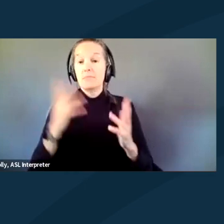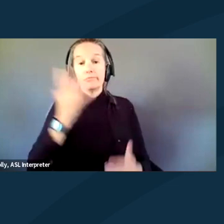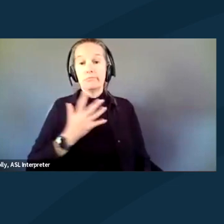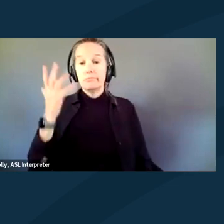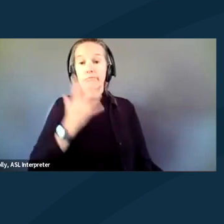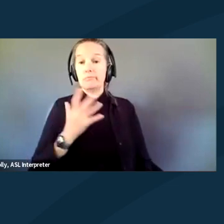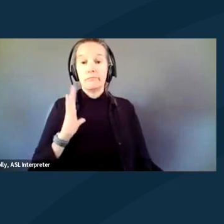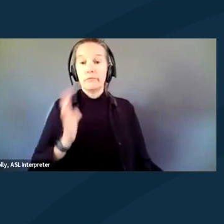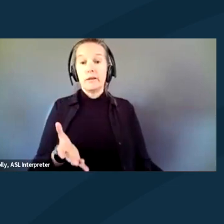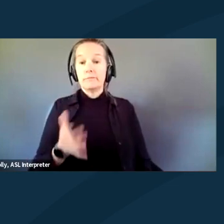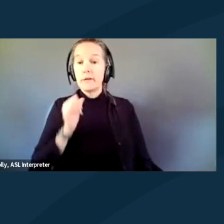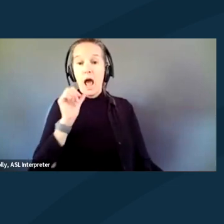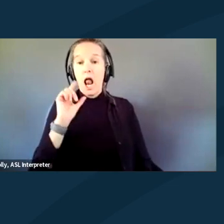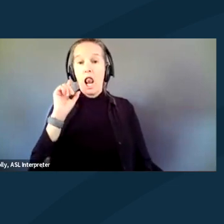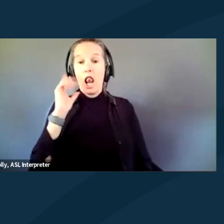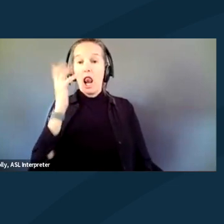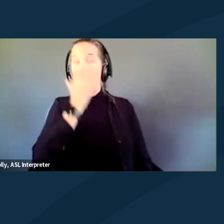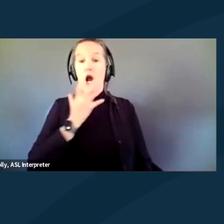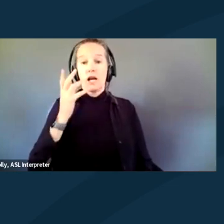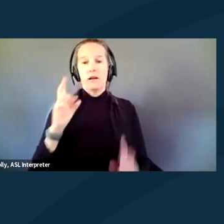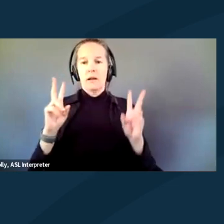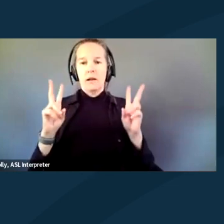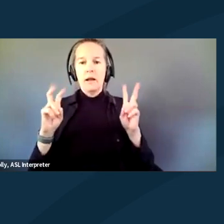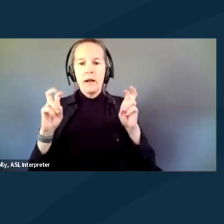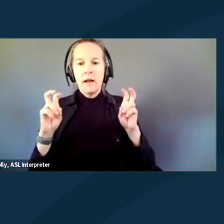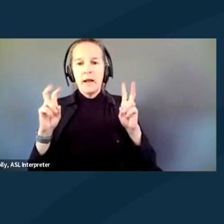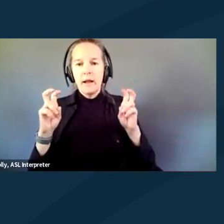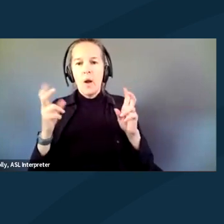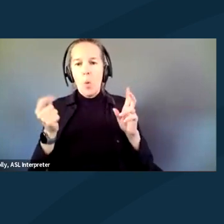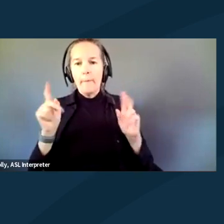you don't look what people think of as disabled.